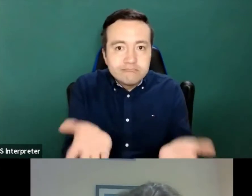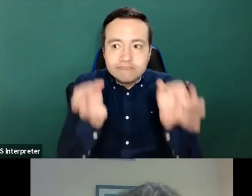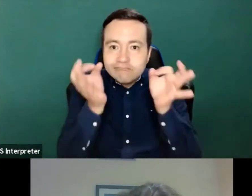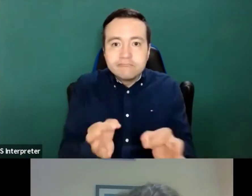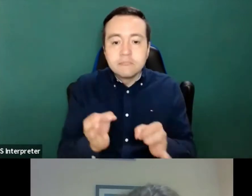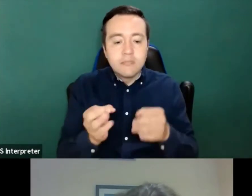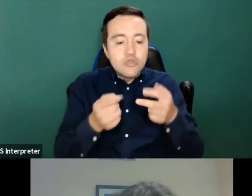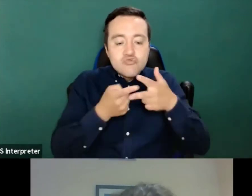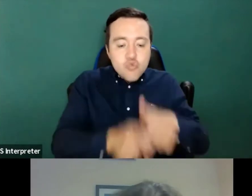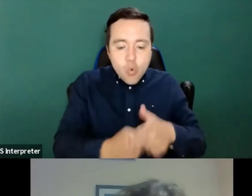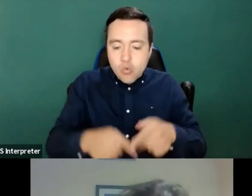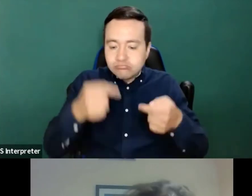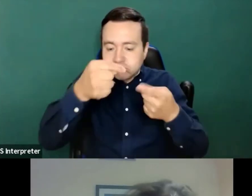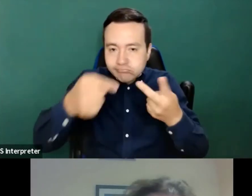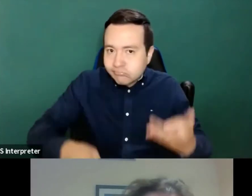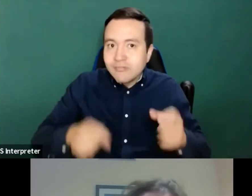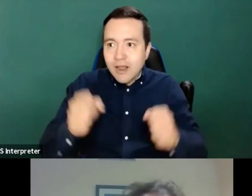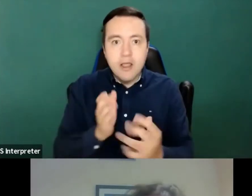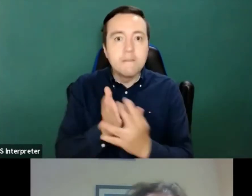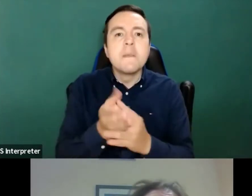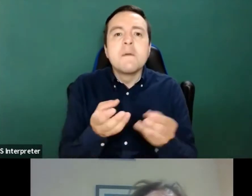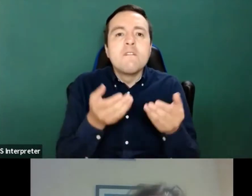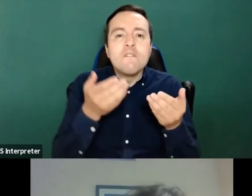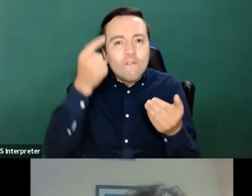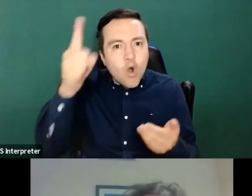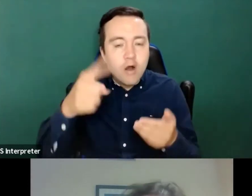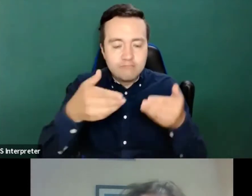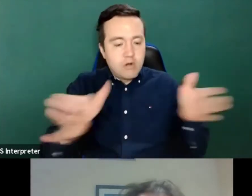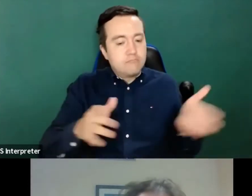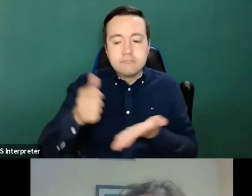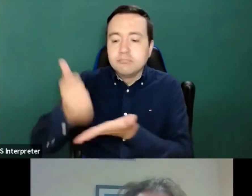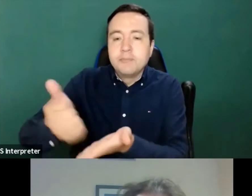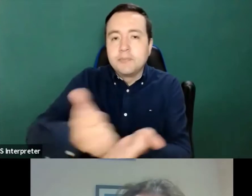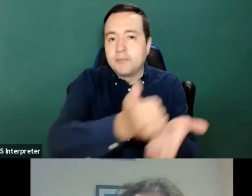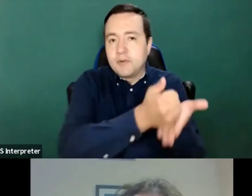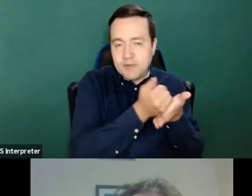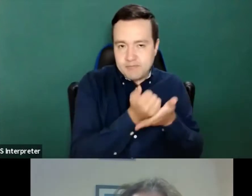and partially sighted people participate in the 21st century digital world.